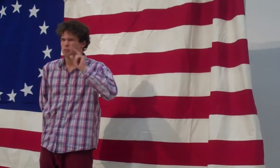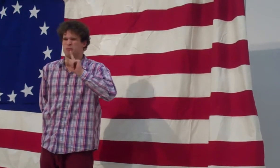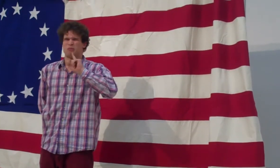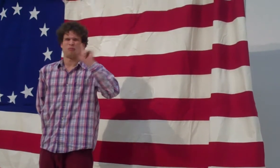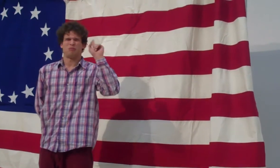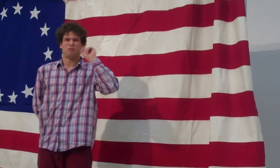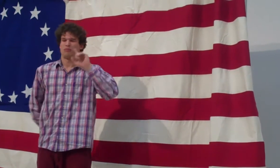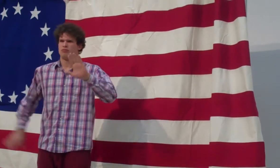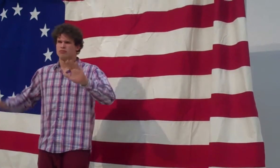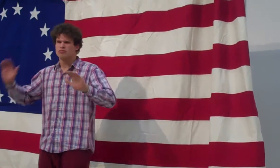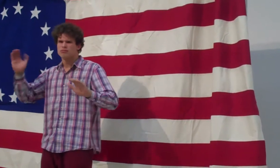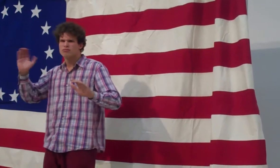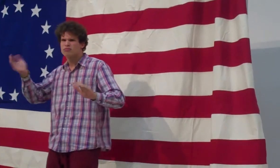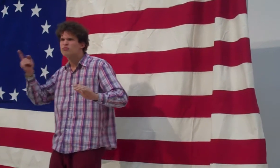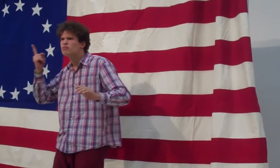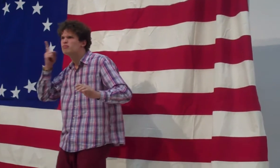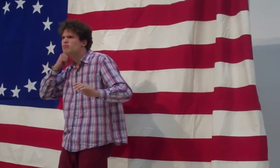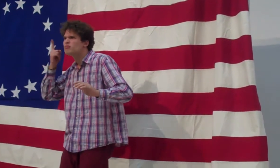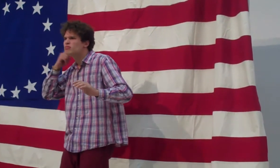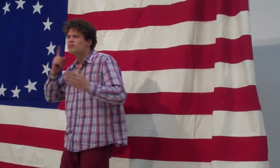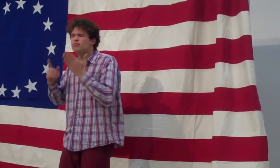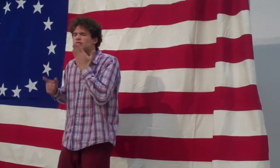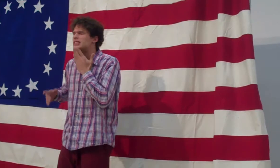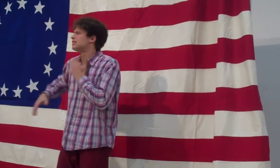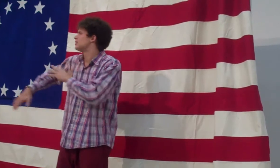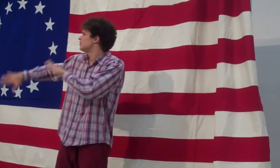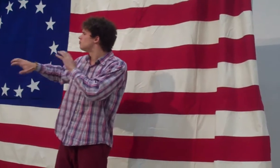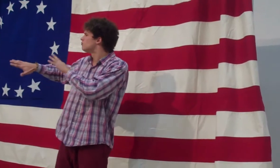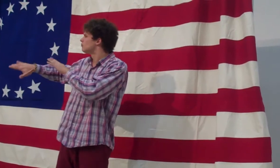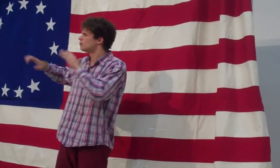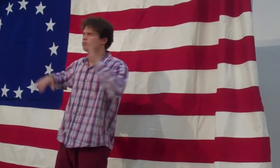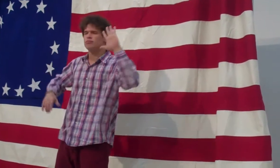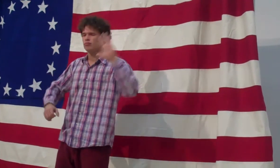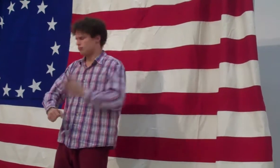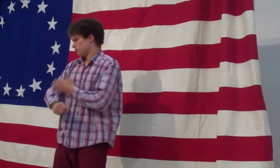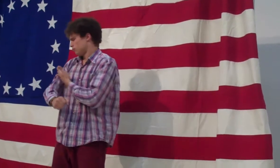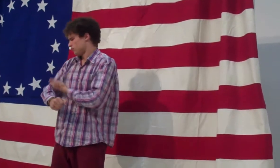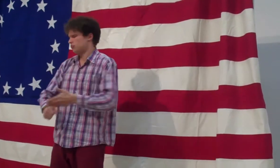My ears are deaf, and yet I seem to hear